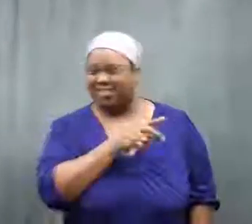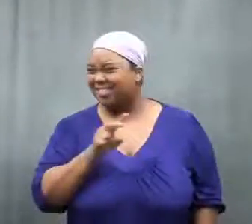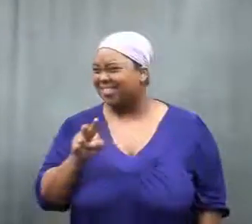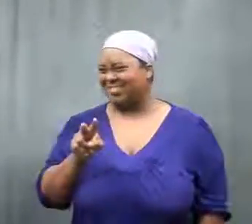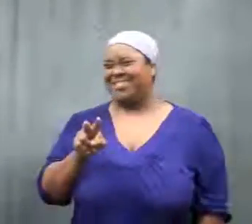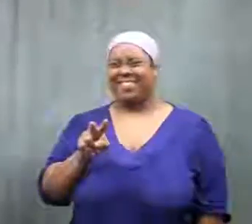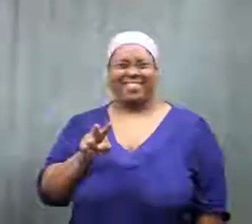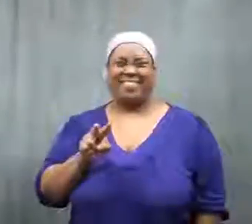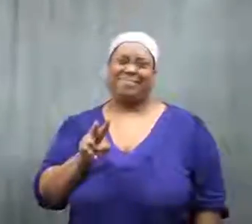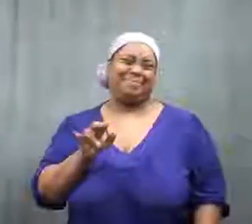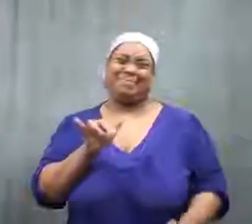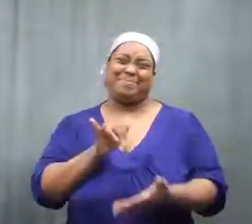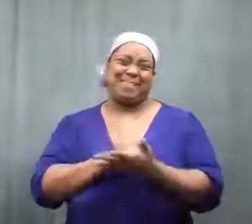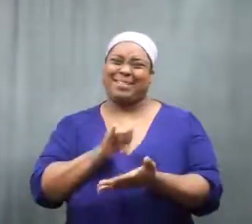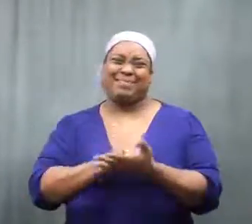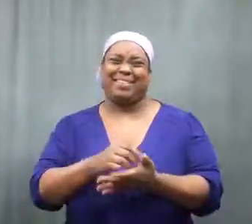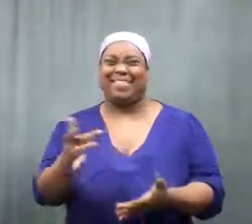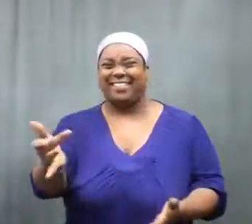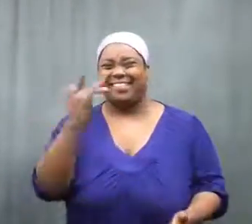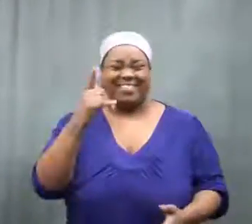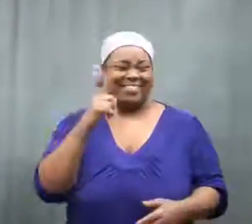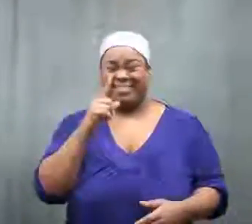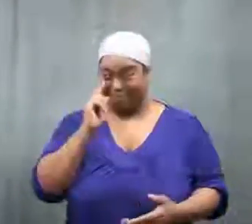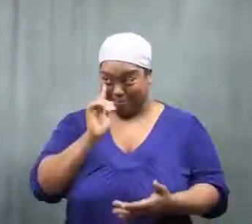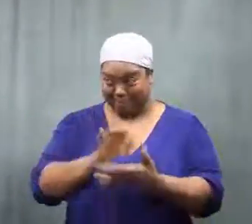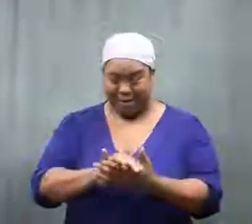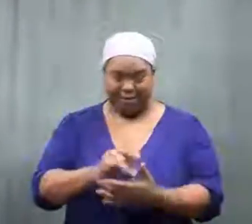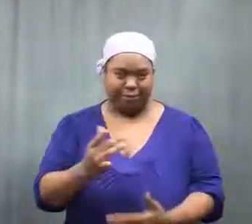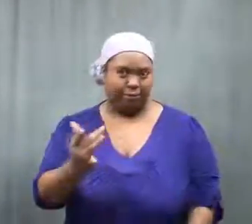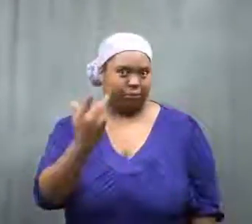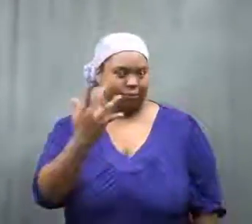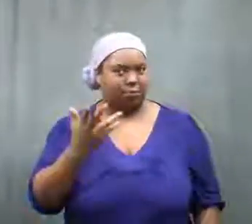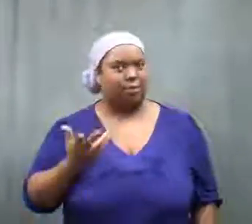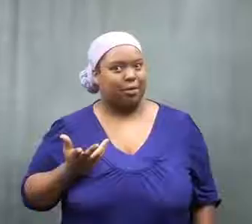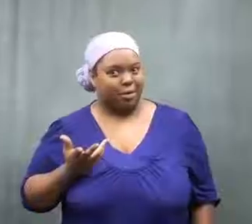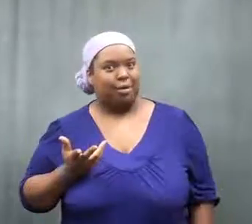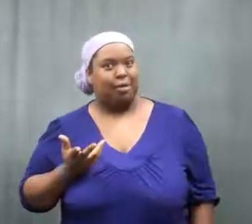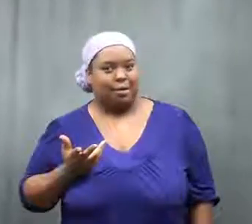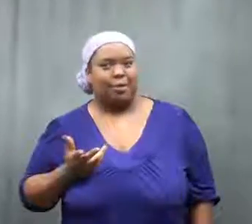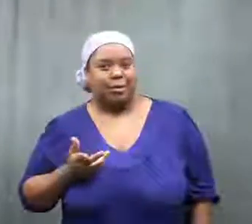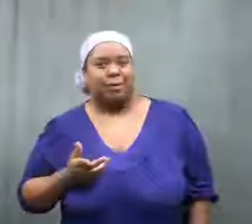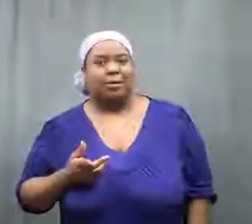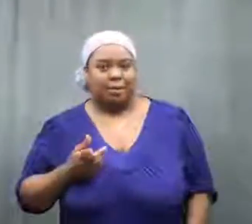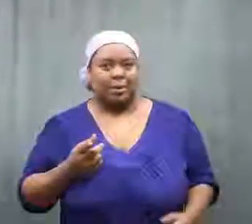They didn't believe her, it wasn't possible.